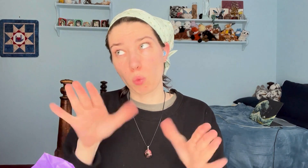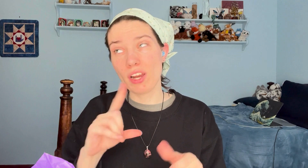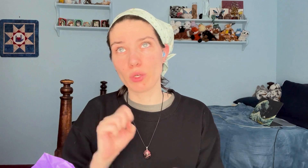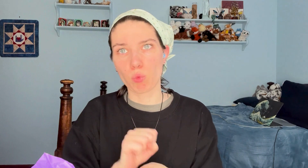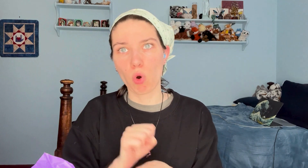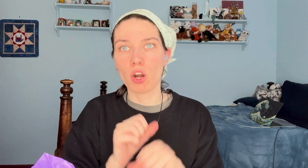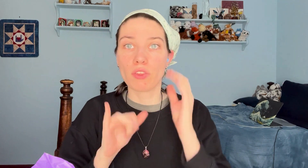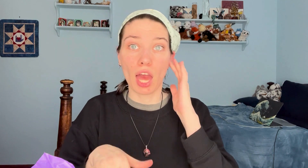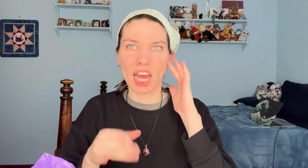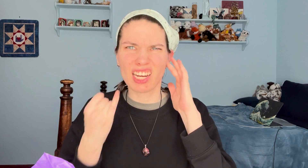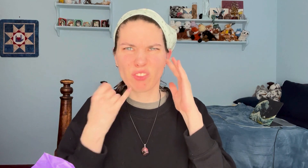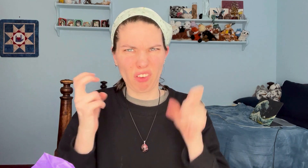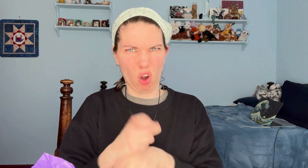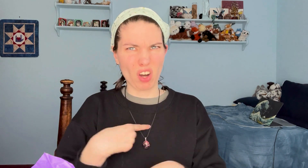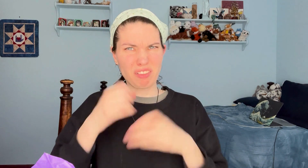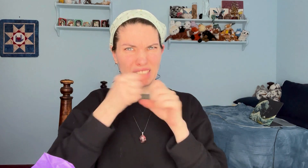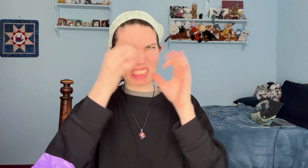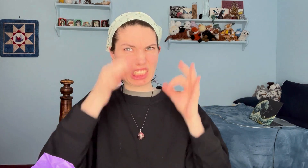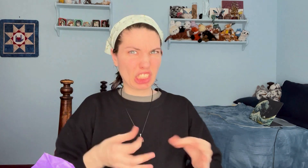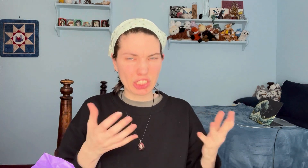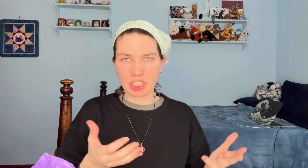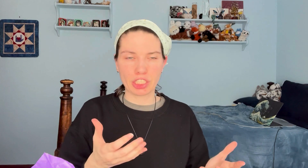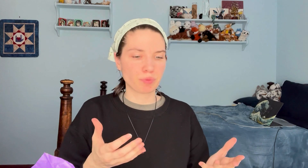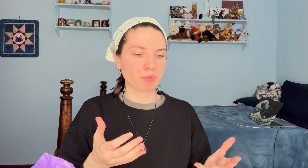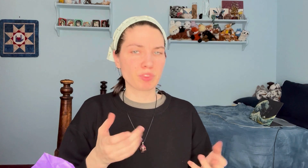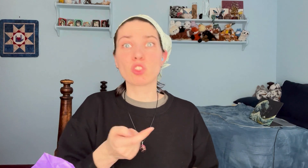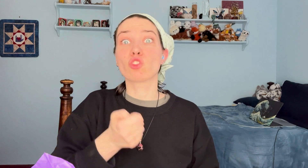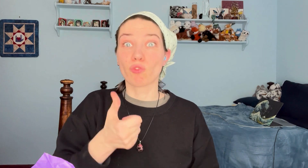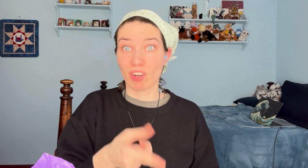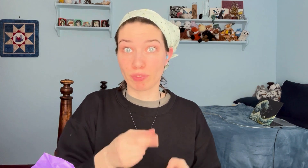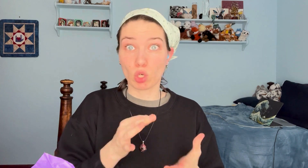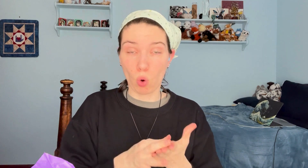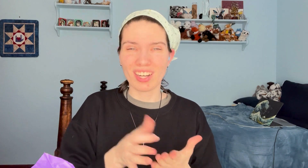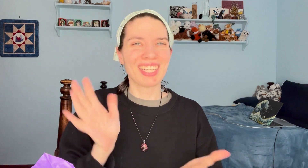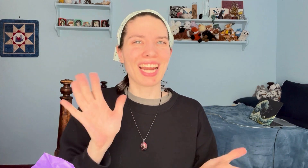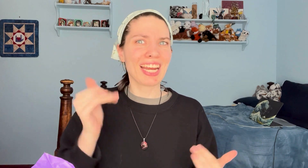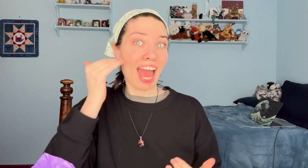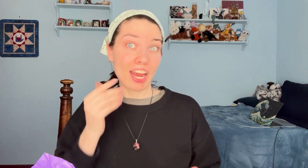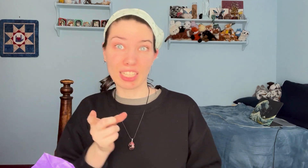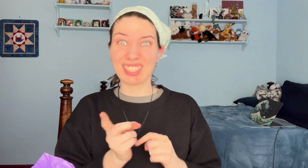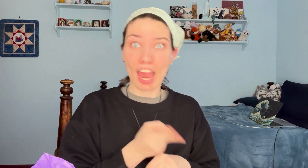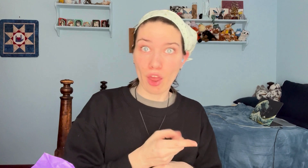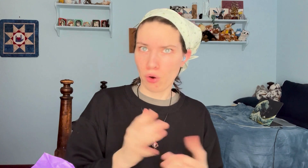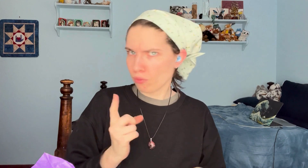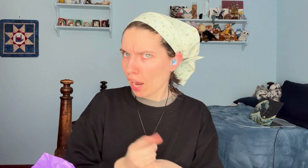The way it works is that if you have a hard time making a decision, you flip this coin. Kinda like head and tails, right?